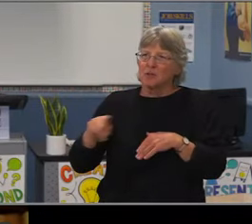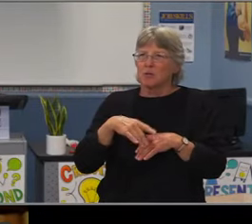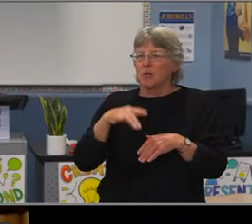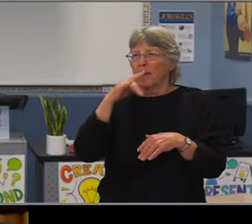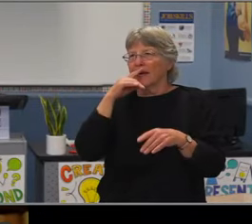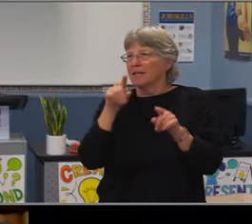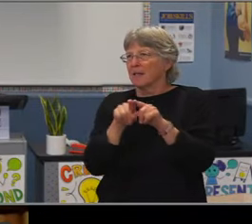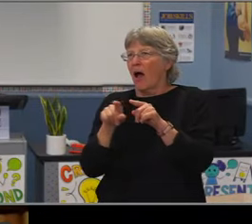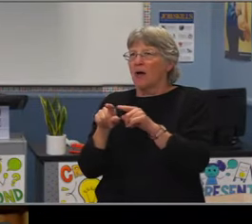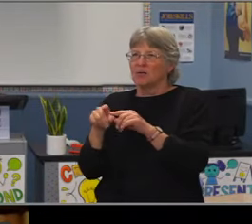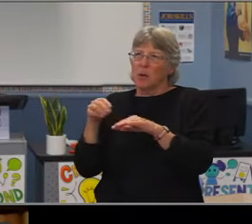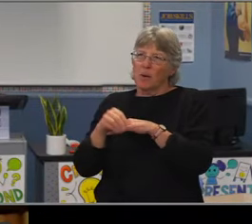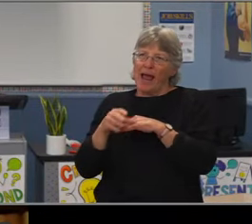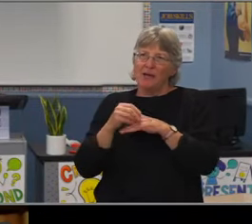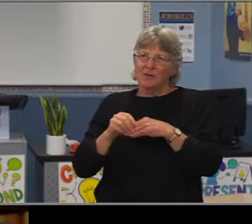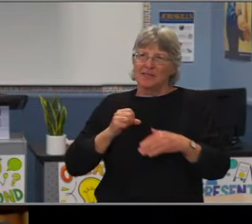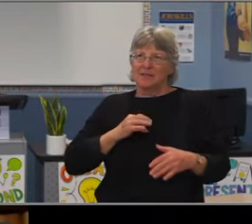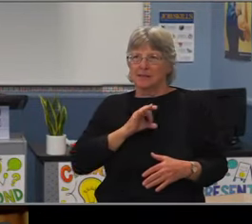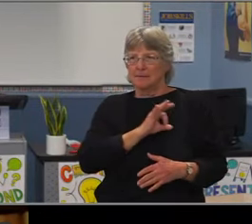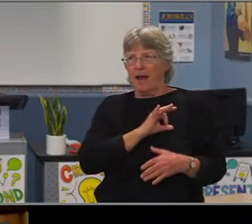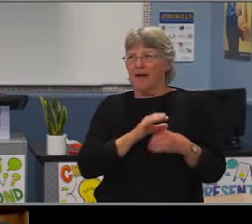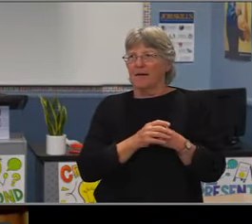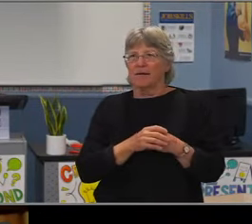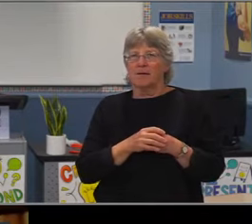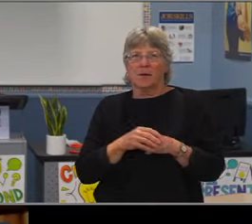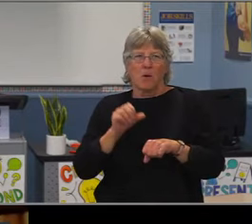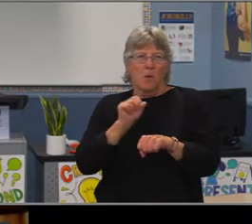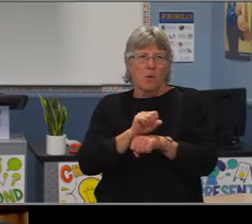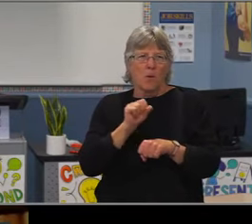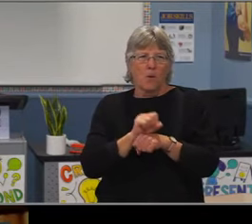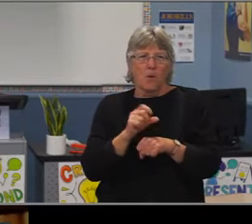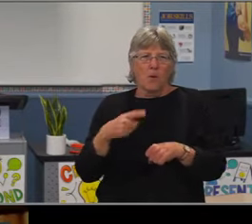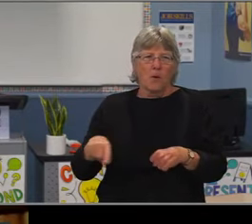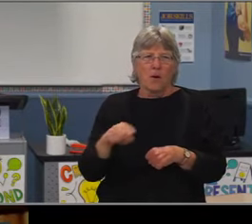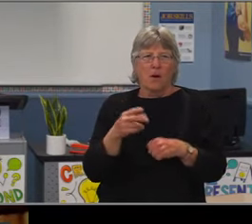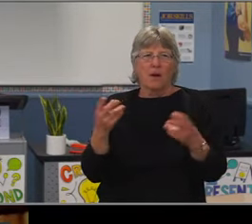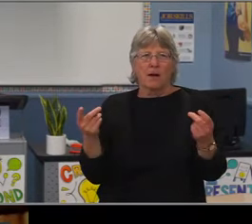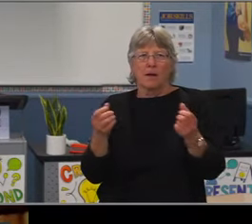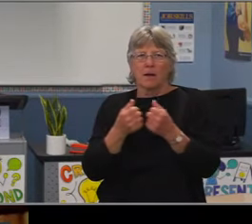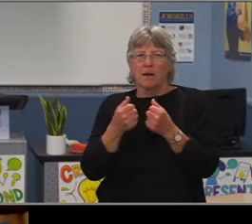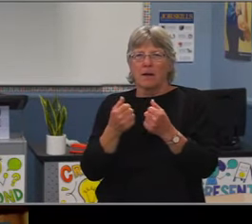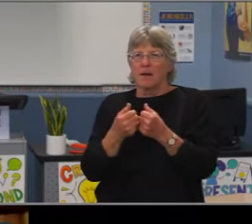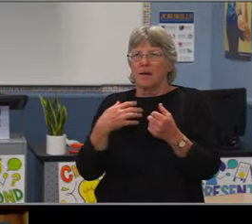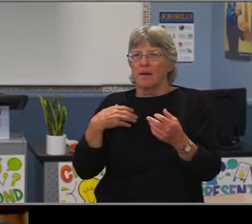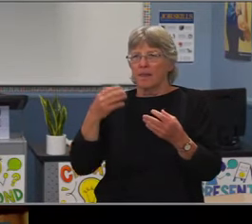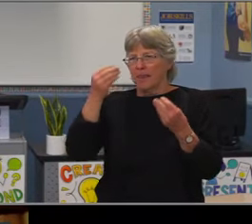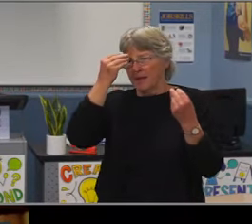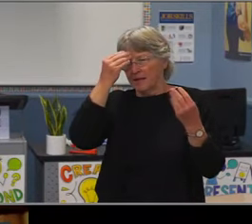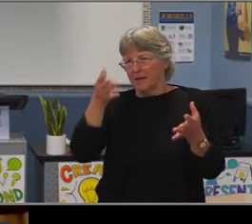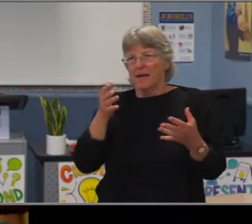with Hudson, Robinson, Muir and Powell, and then four schools on the East side